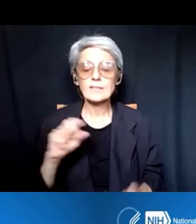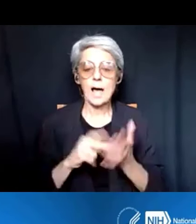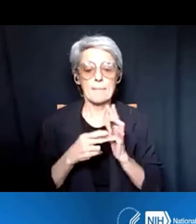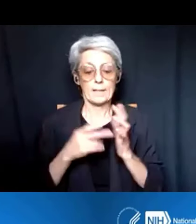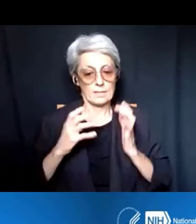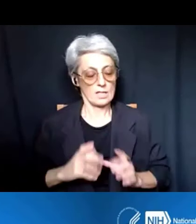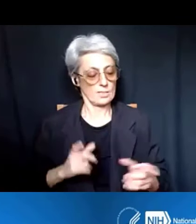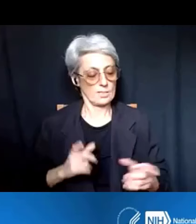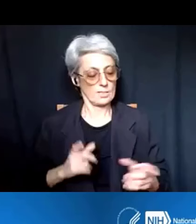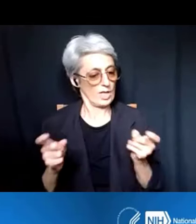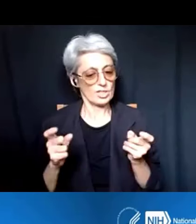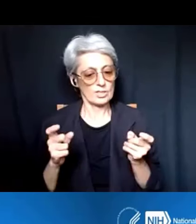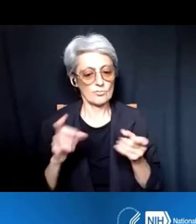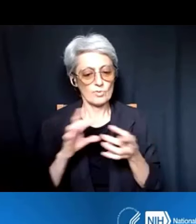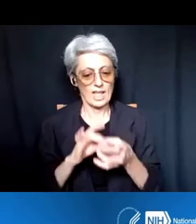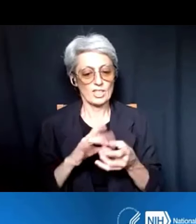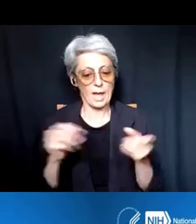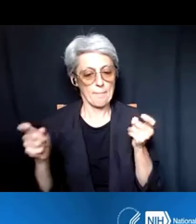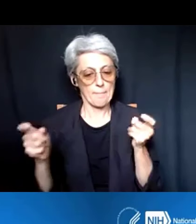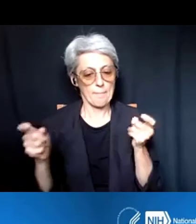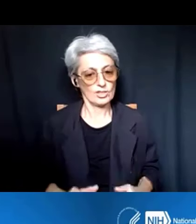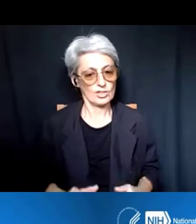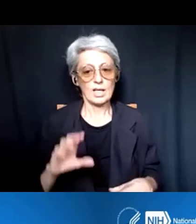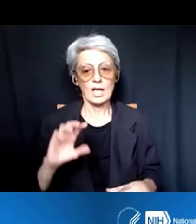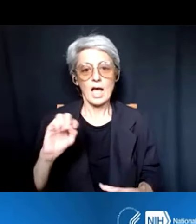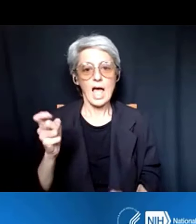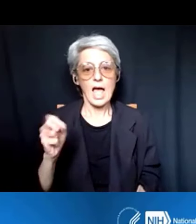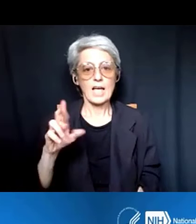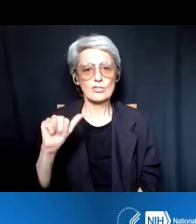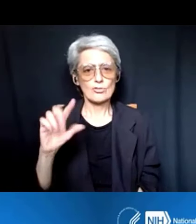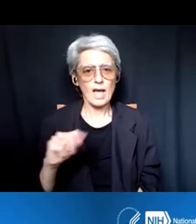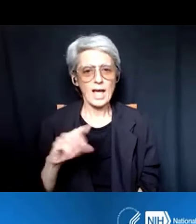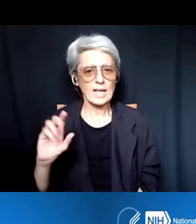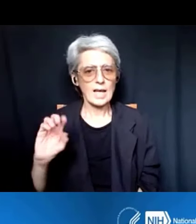in the areas of xTract and xTrain. So, I have a question for you, Dr. Hardison.